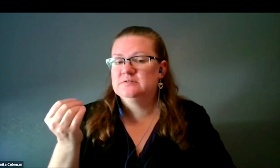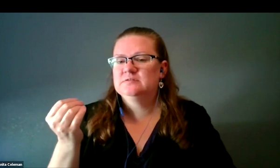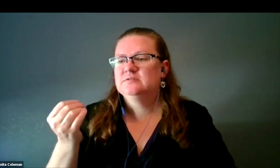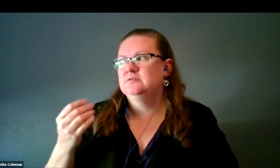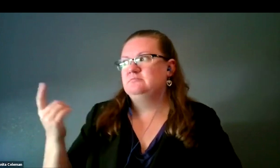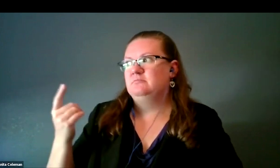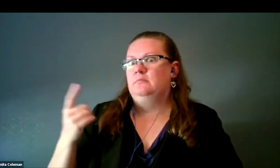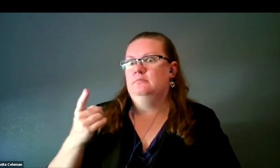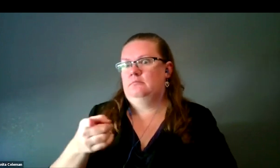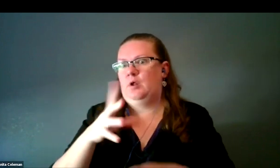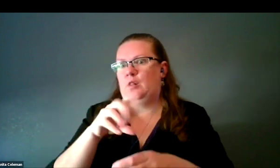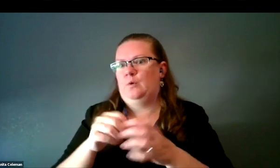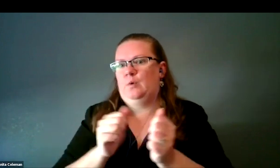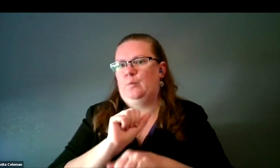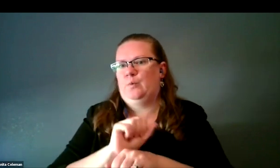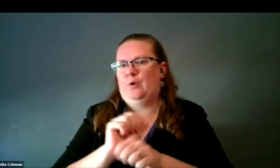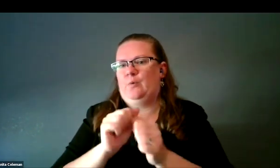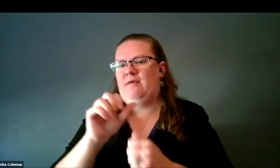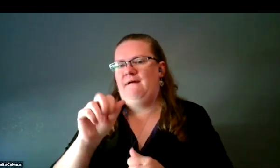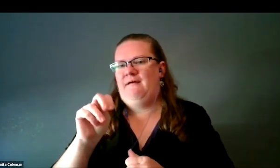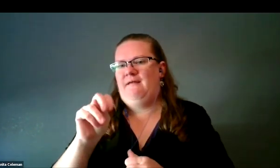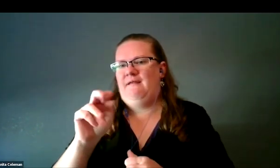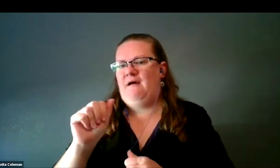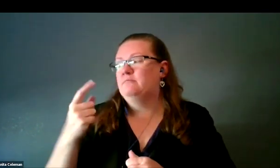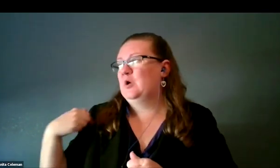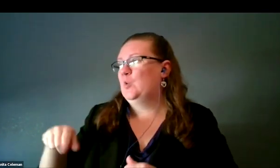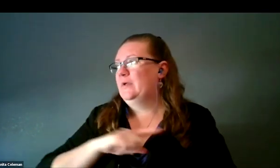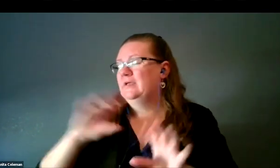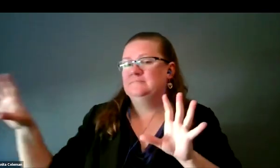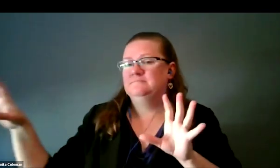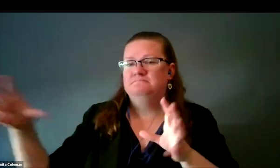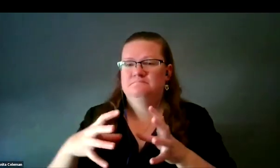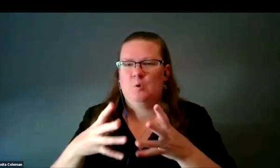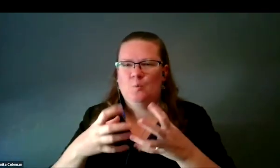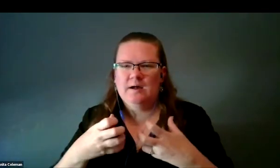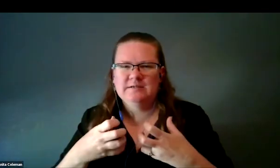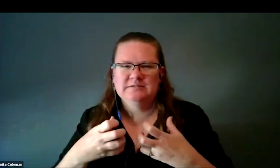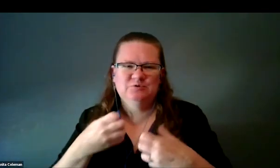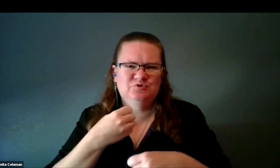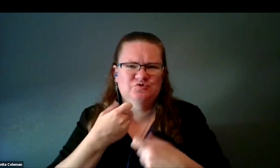Anna being one of them, I will say, where we wanted to try to take the press release pictures